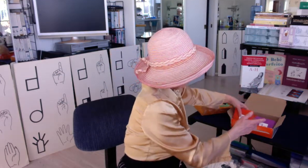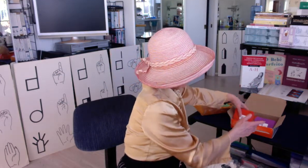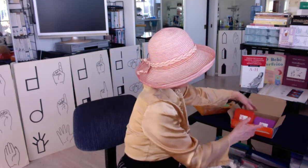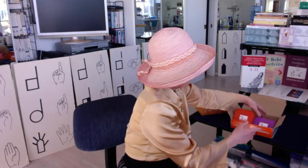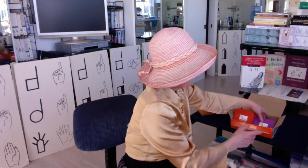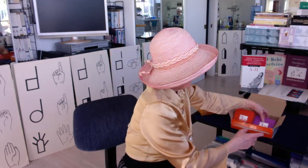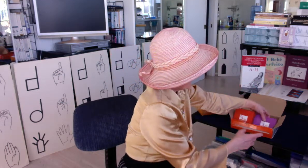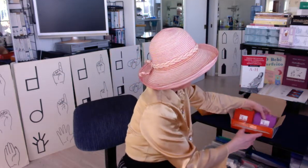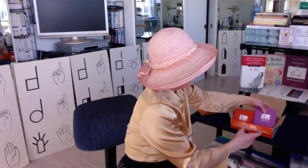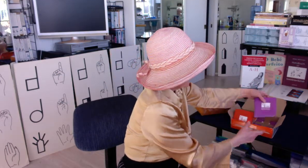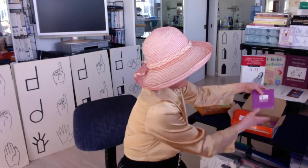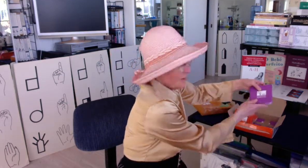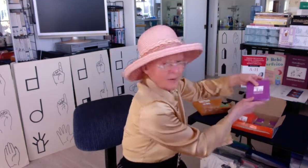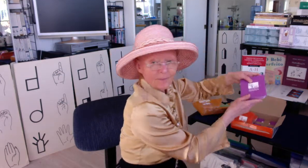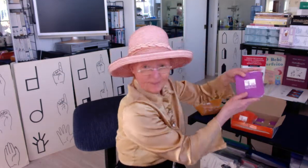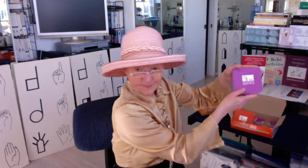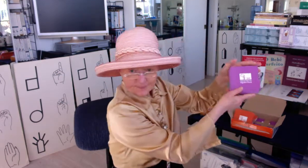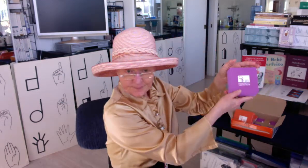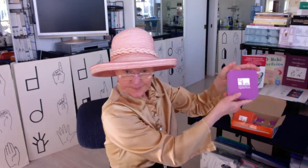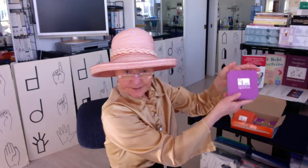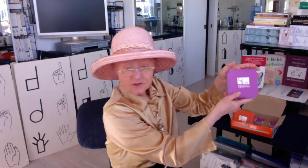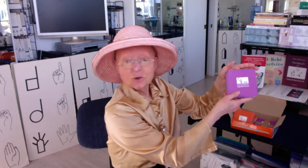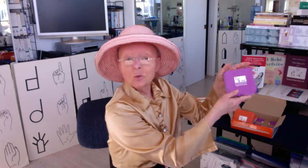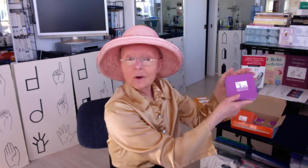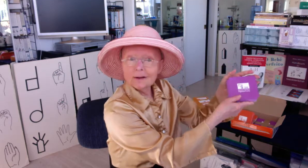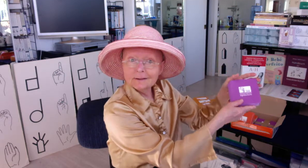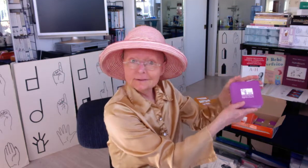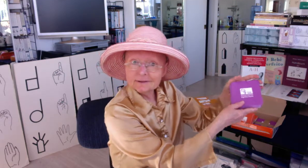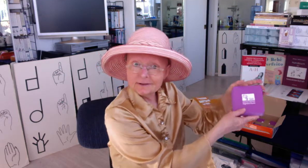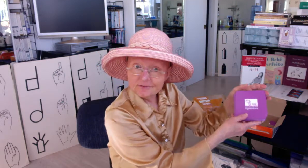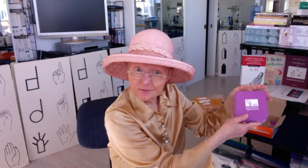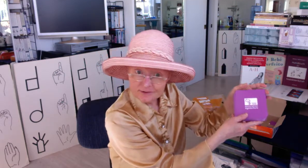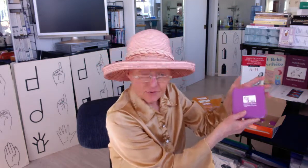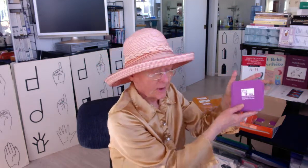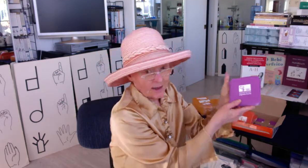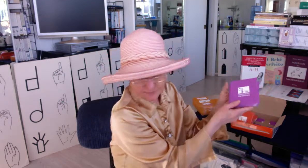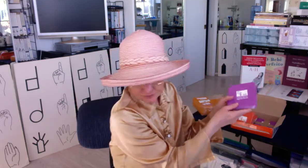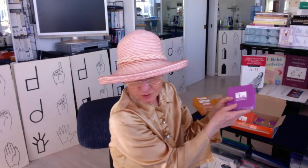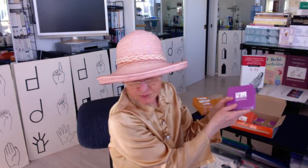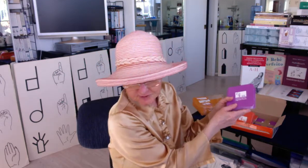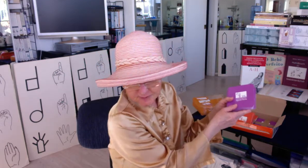Then we have purple So what is the difference? Well I'm curious myself